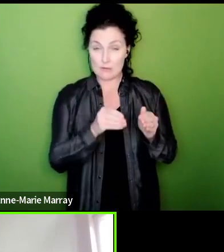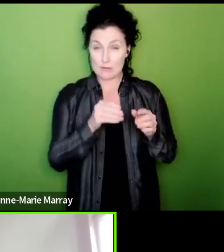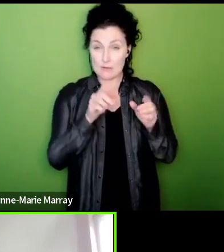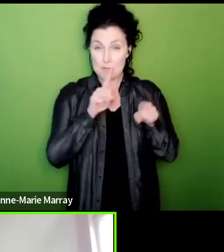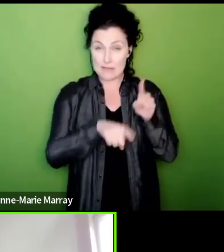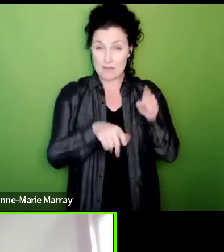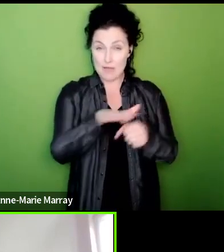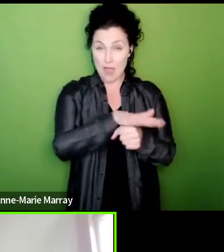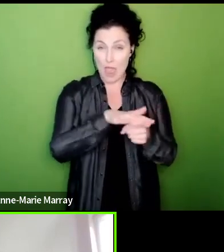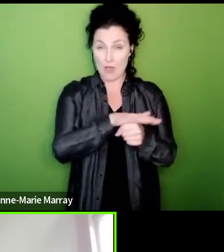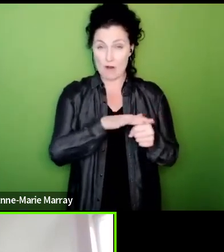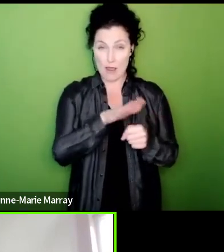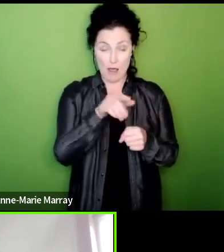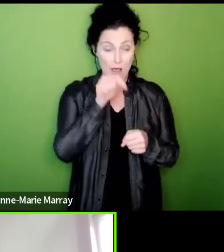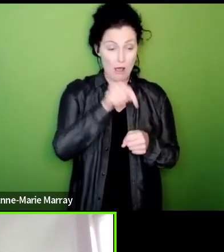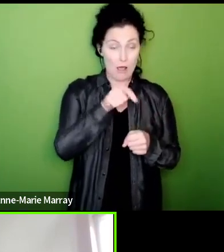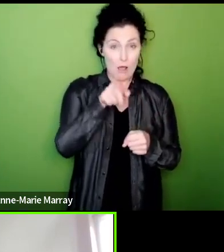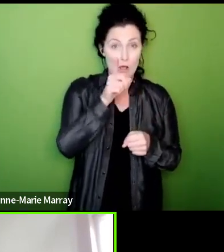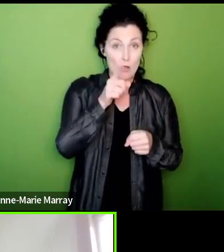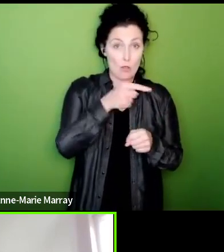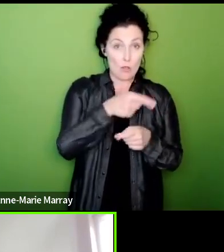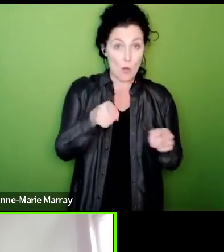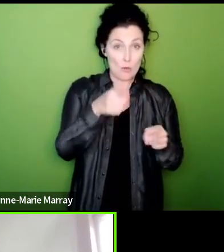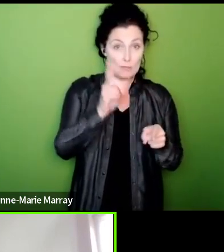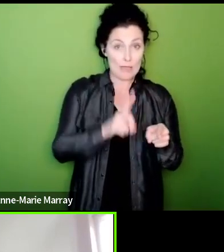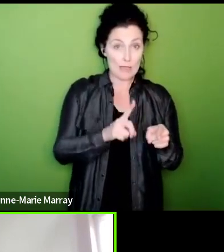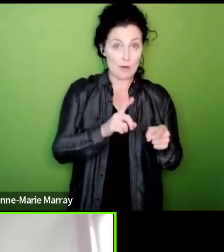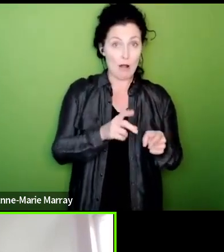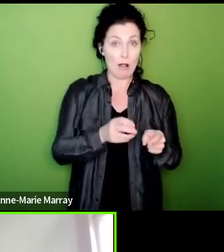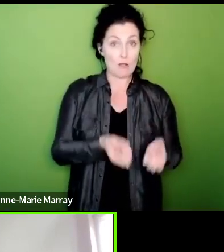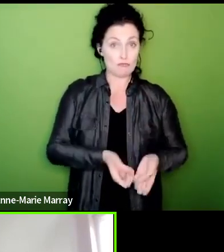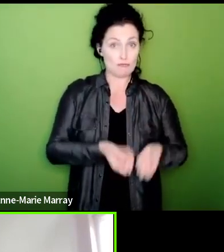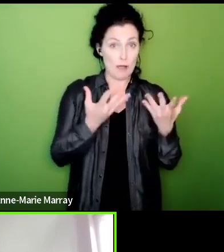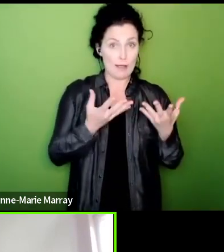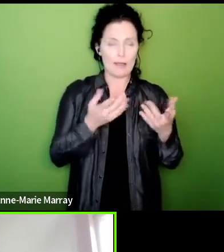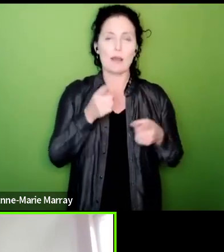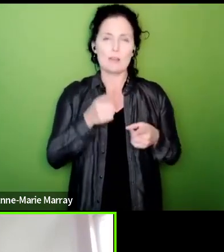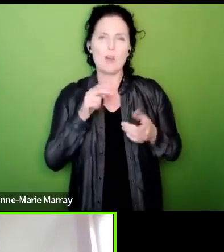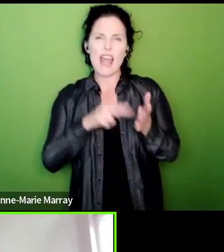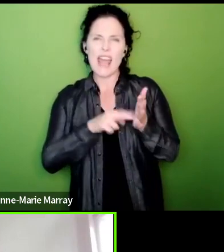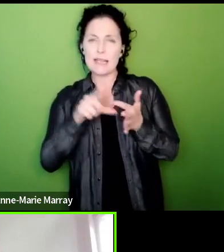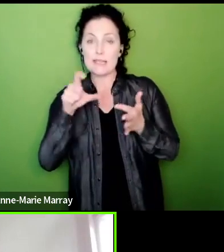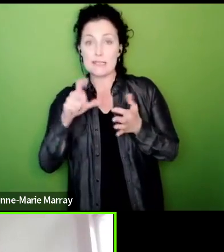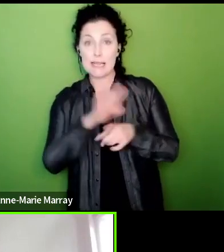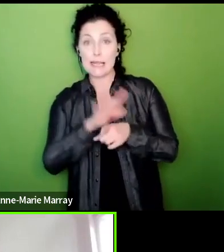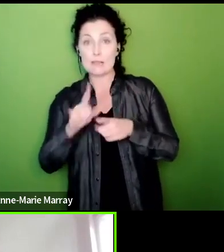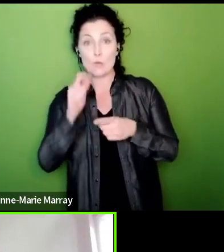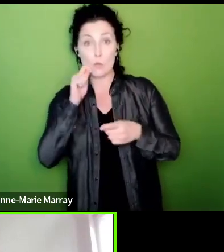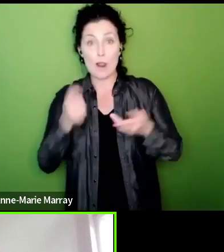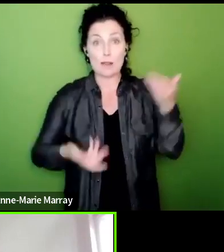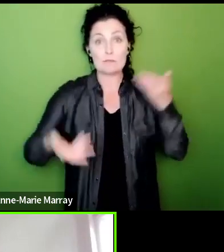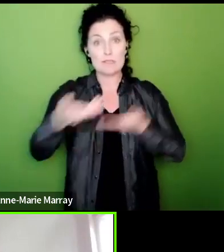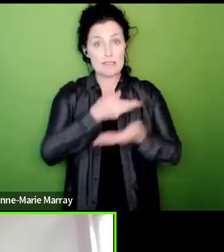will also discuss next week is that we believe it's important that all members are asked to